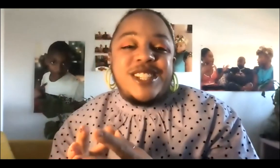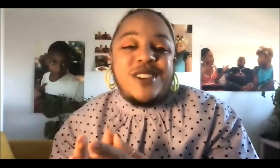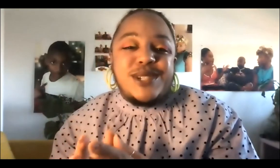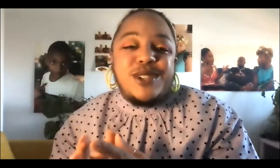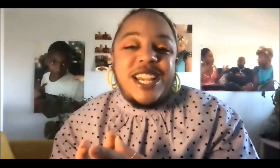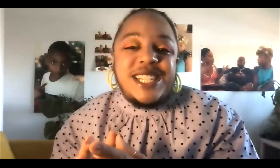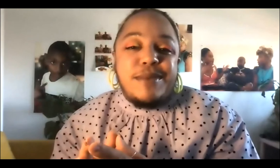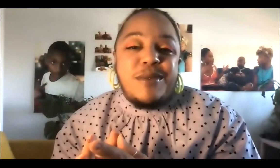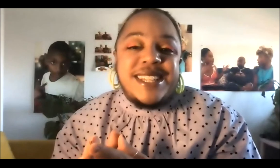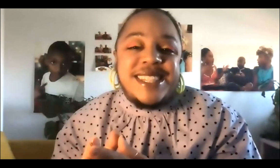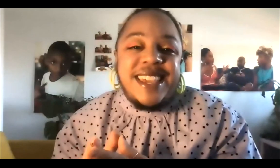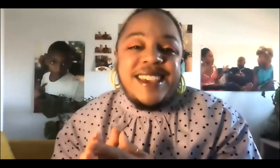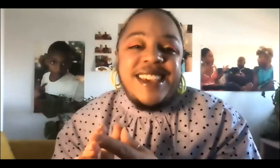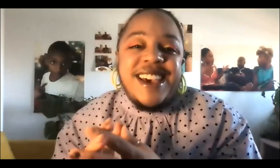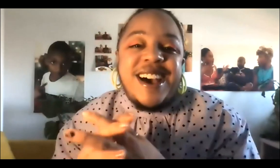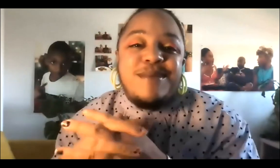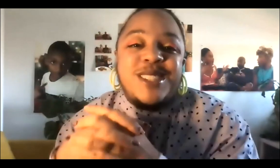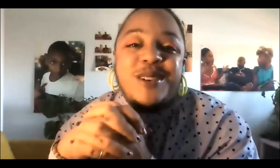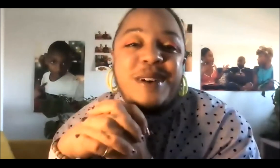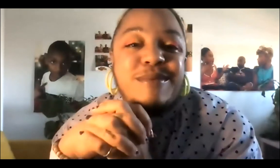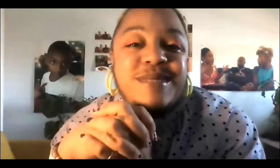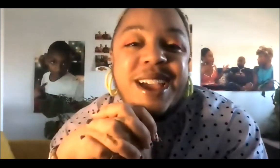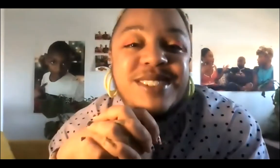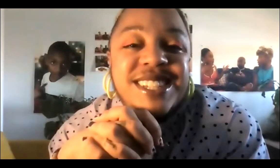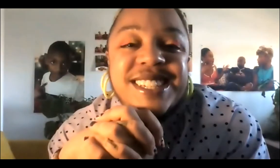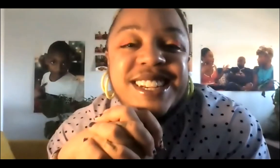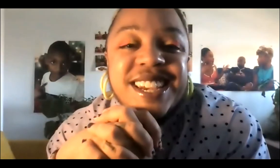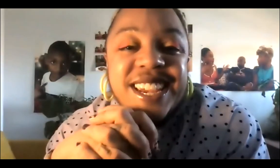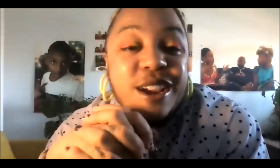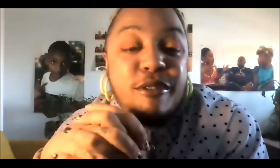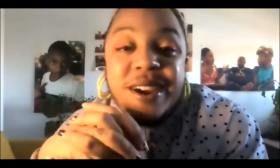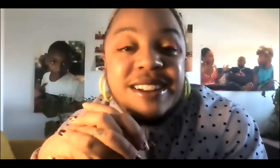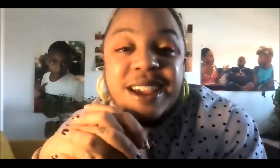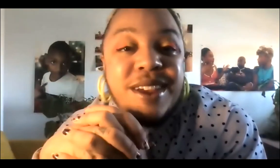for the structural changes that we wanna see. So, I'm just here for it,